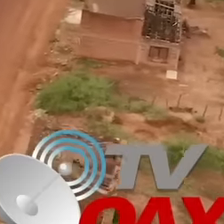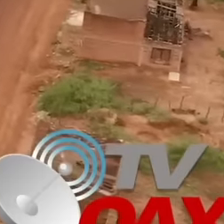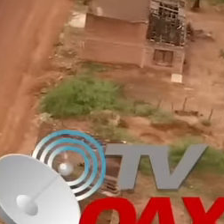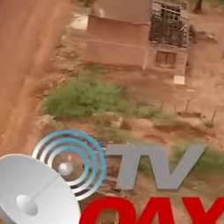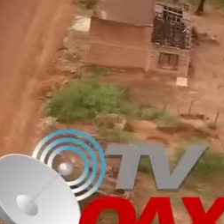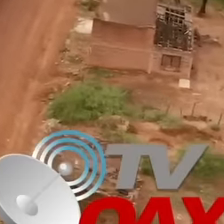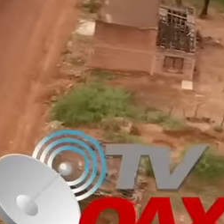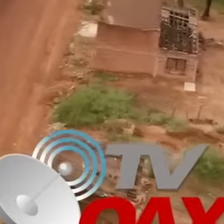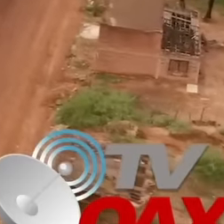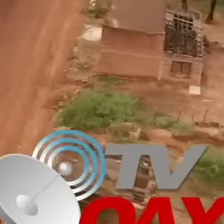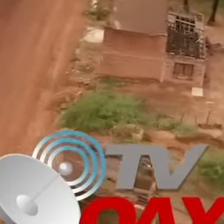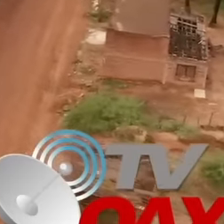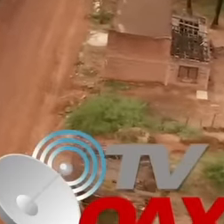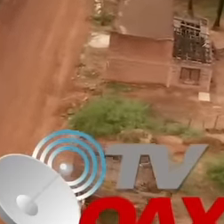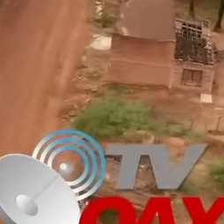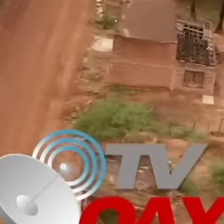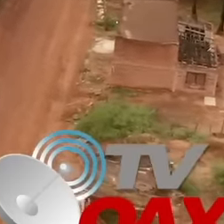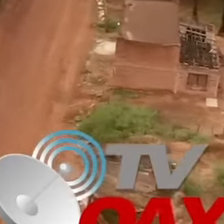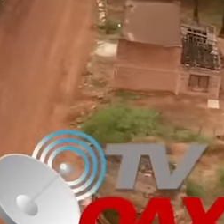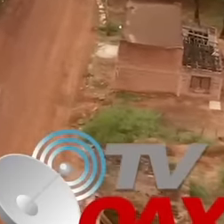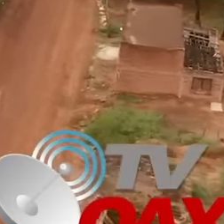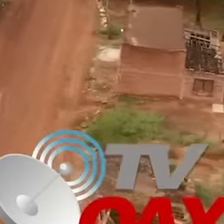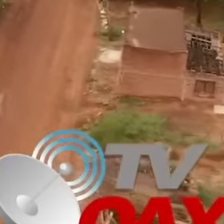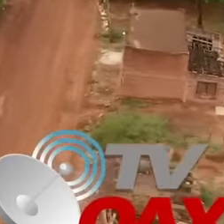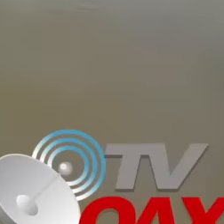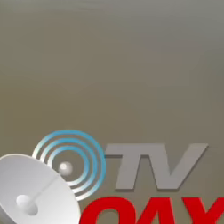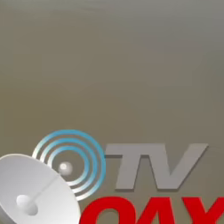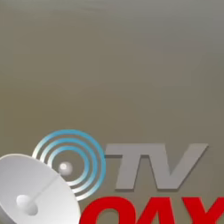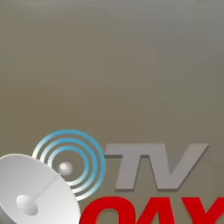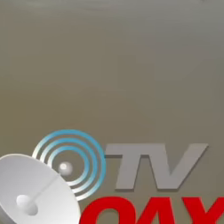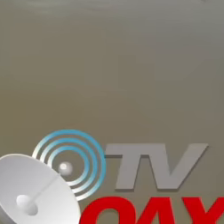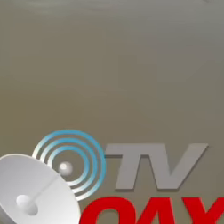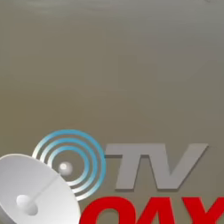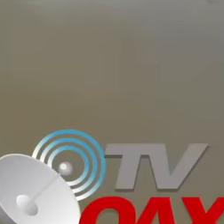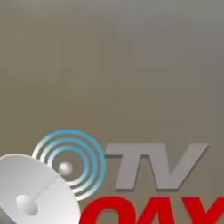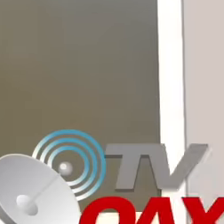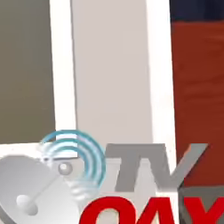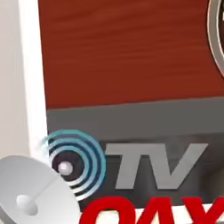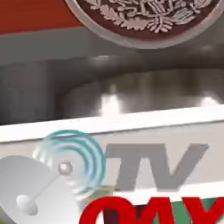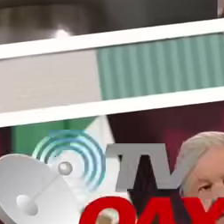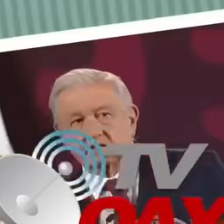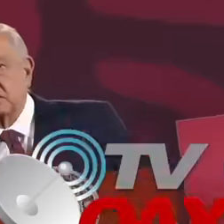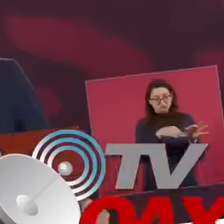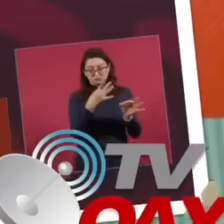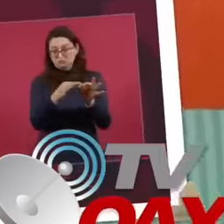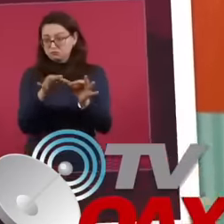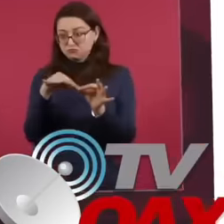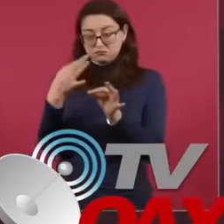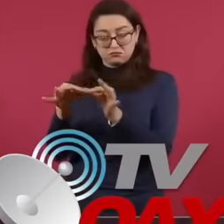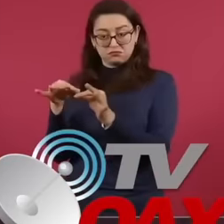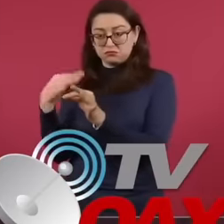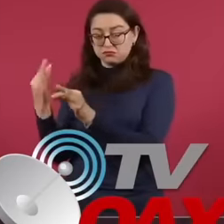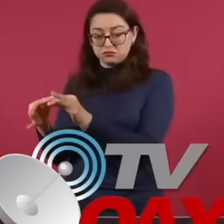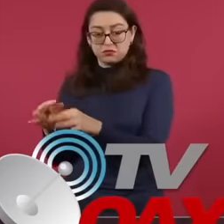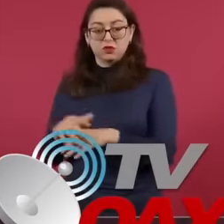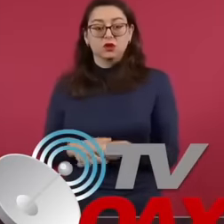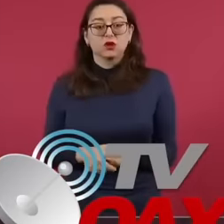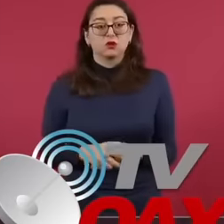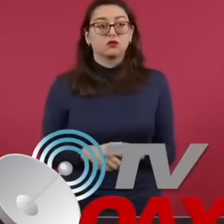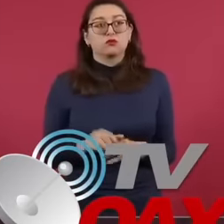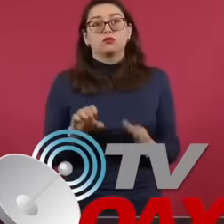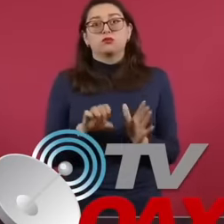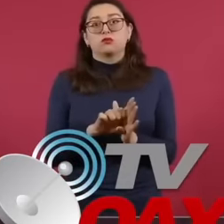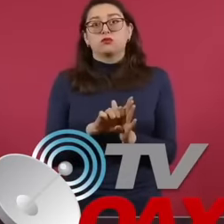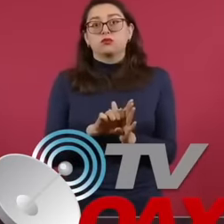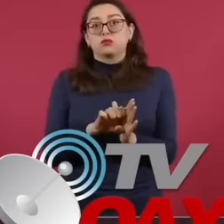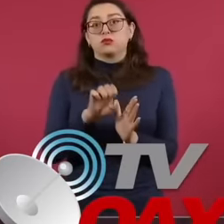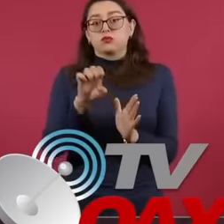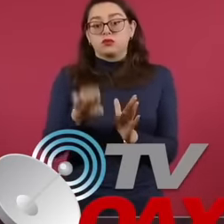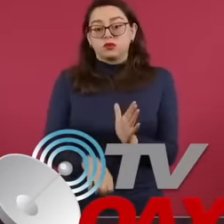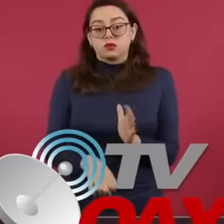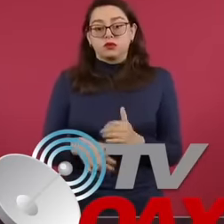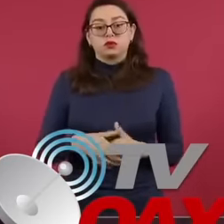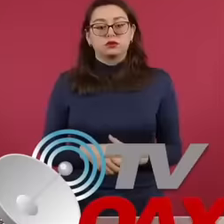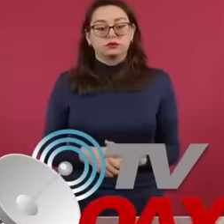government, for example in the case of The Justice Yaki plan